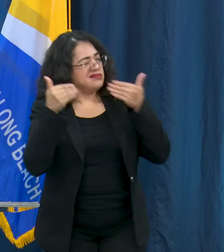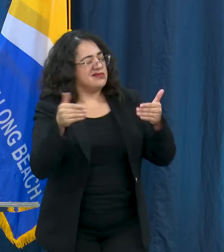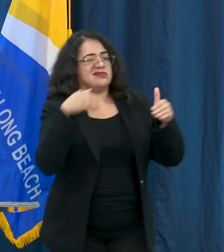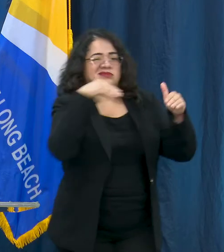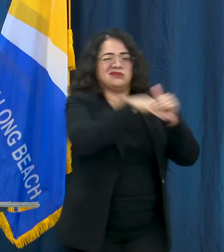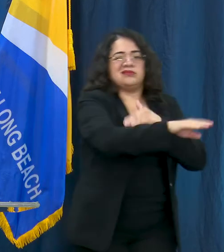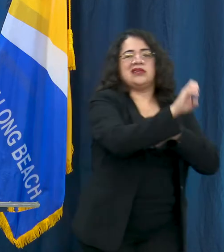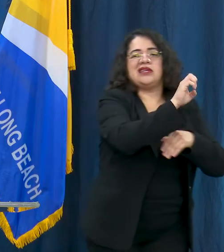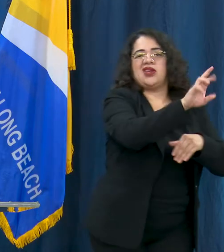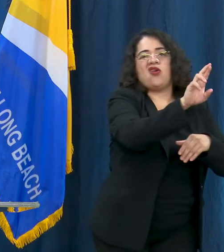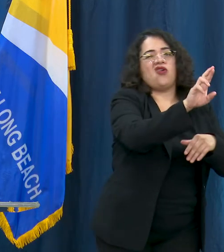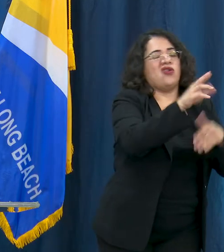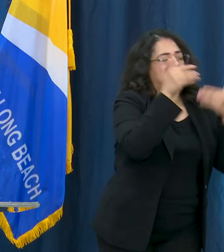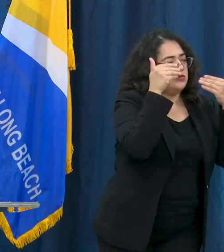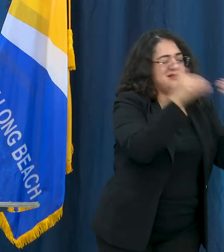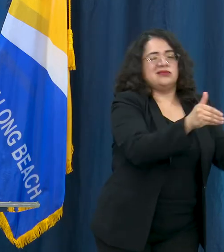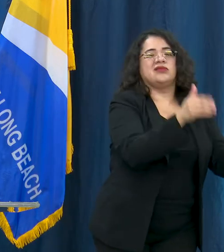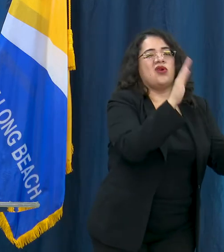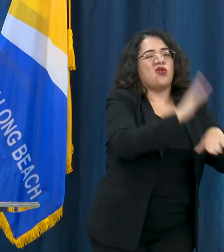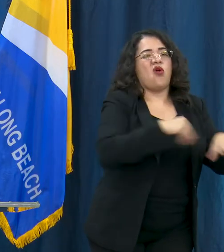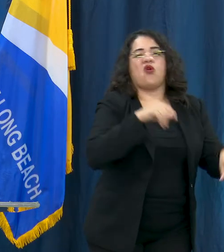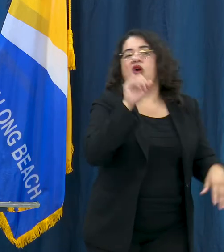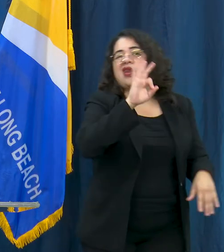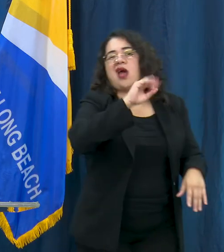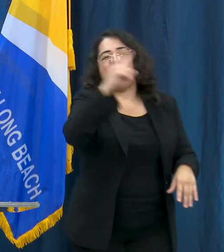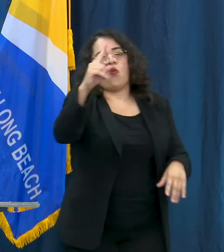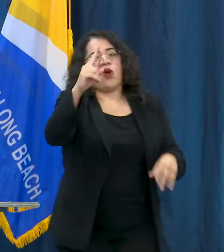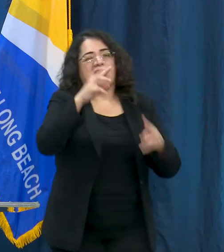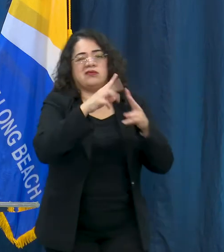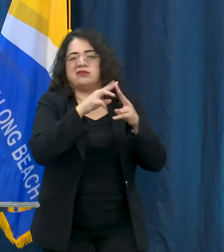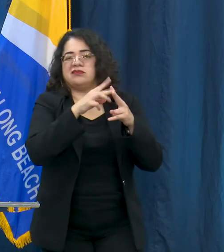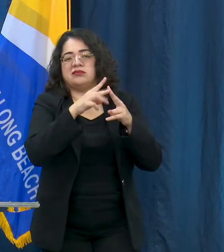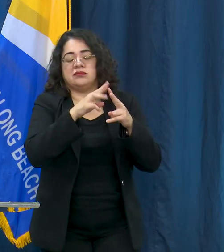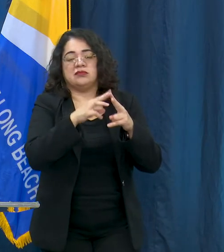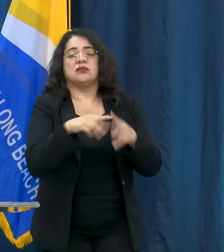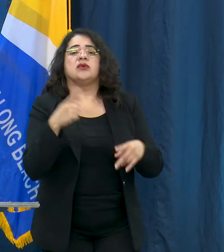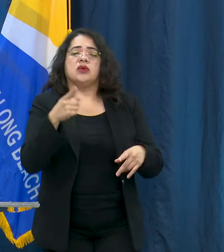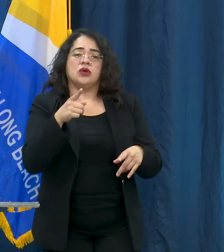Doctors may do certain tests to look for inflammation or other signs of disease.